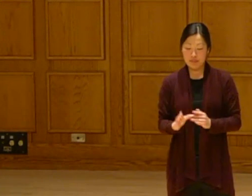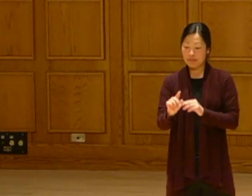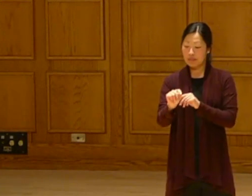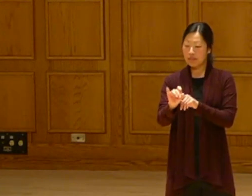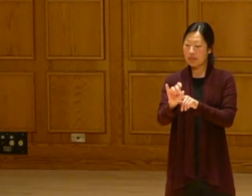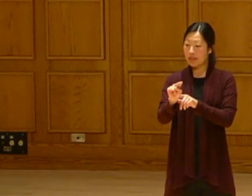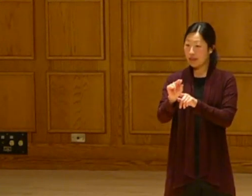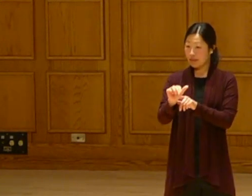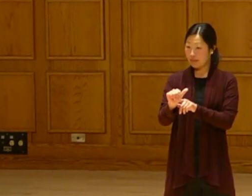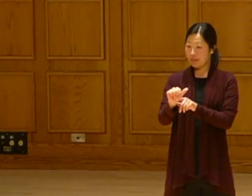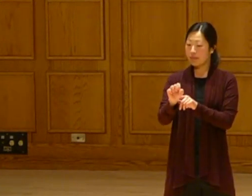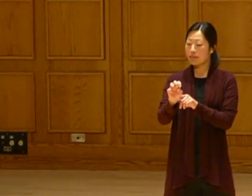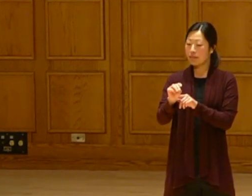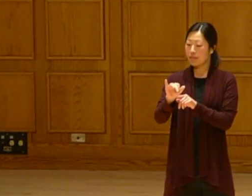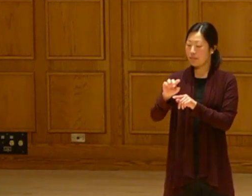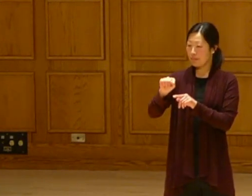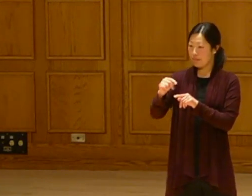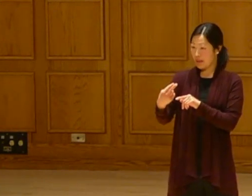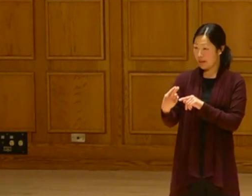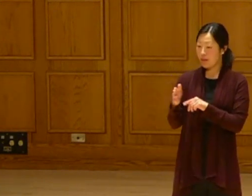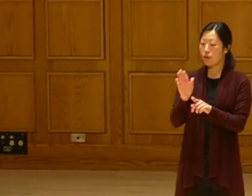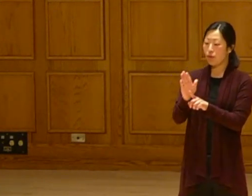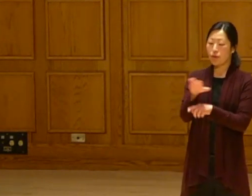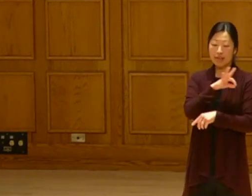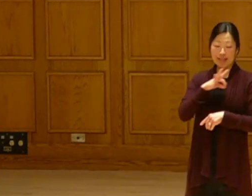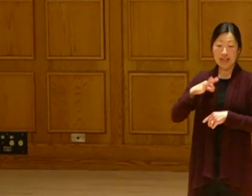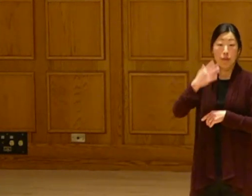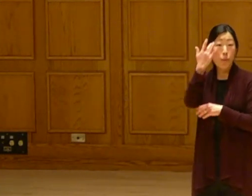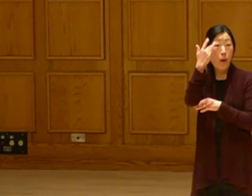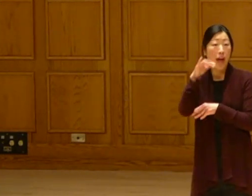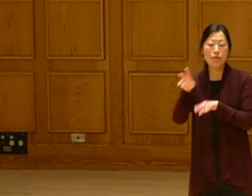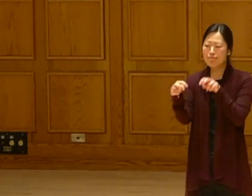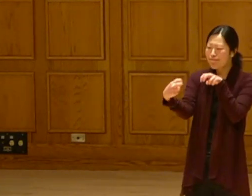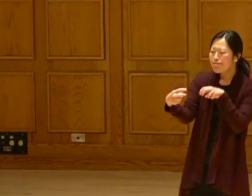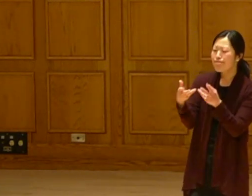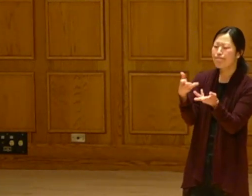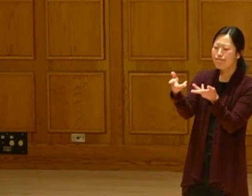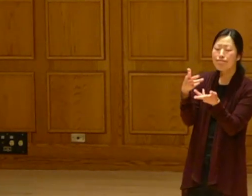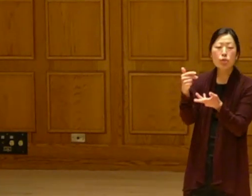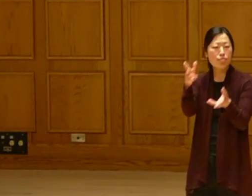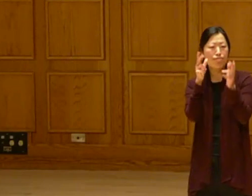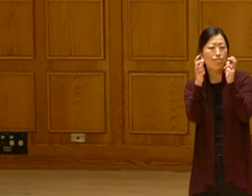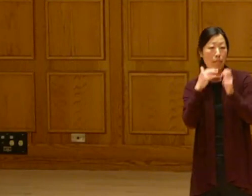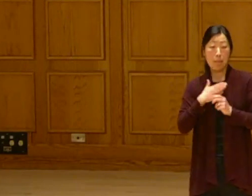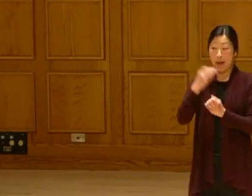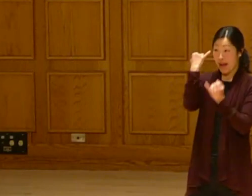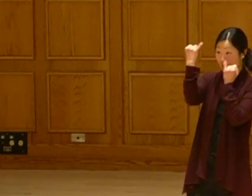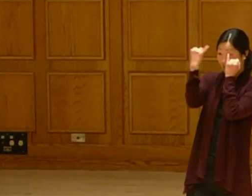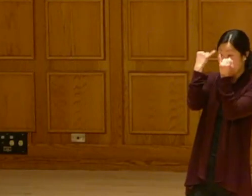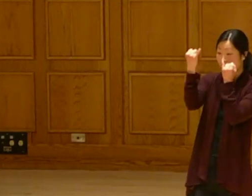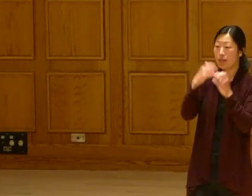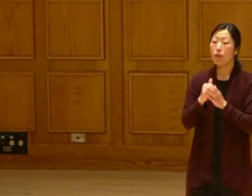I want to thank Senator Tina Smith and her staff for listening to my ideas.